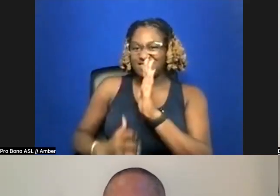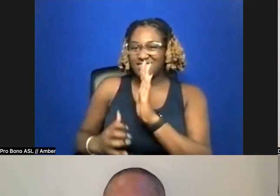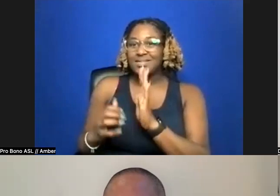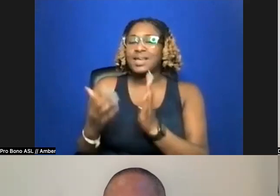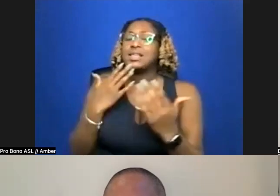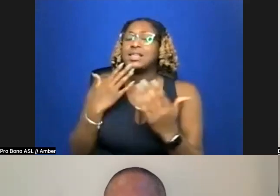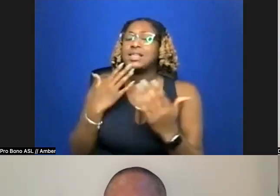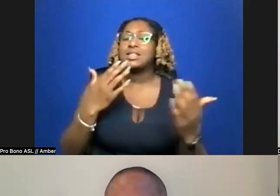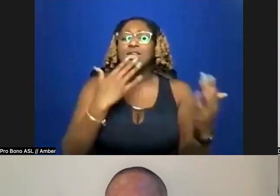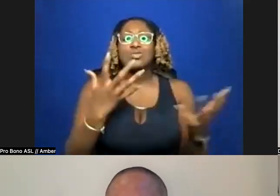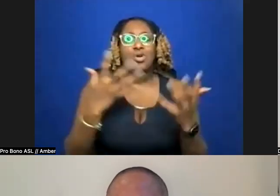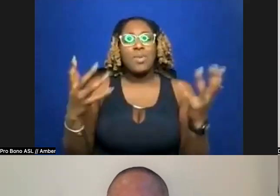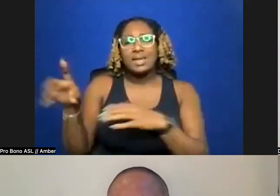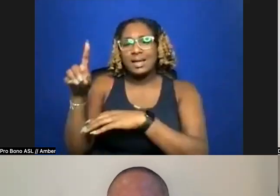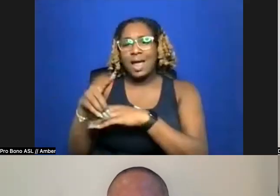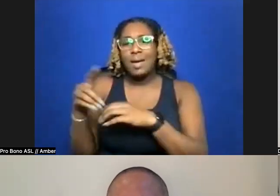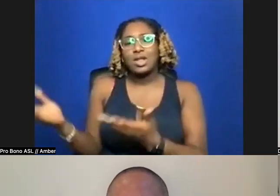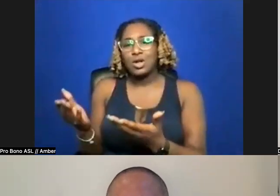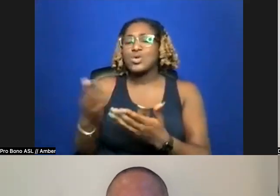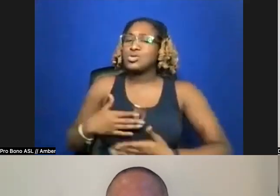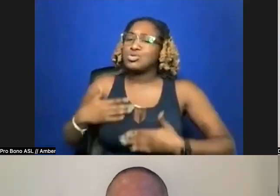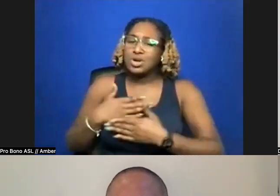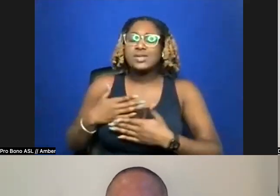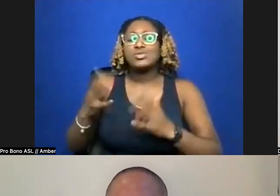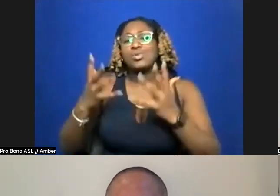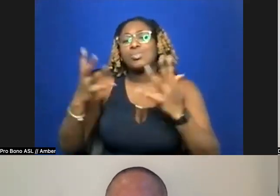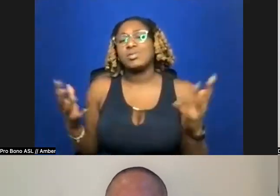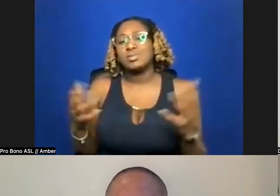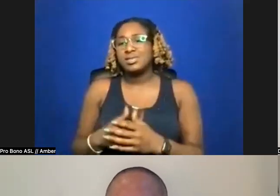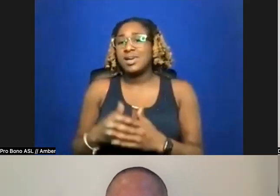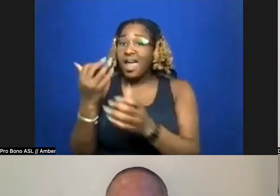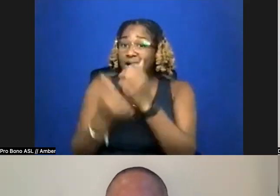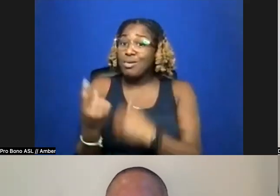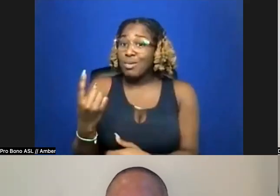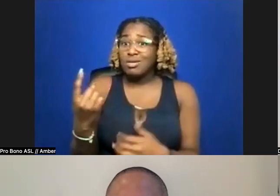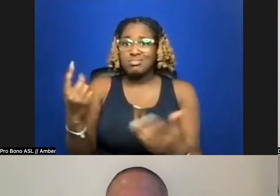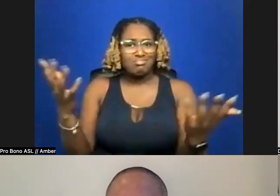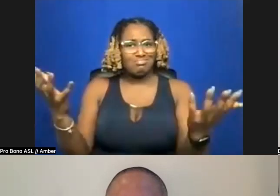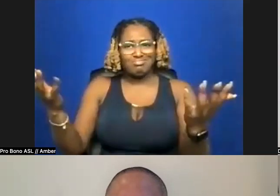for being here, we appreciate you so much. Everybody, look at us—Chrysanthemum, Ryka,